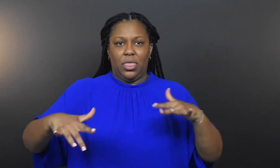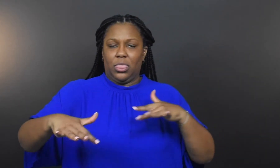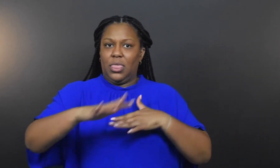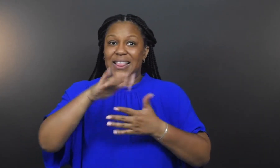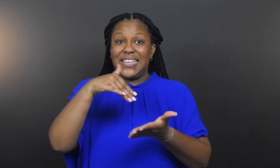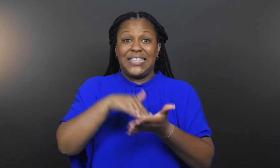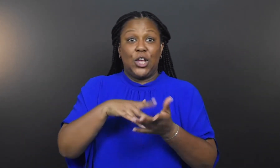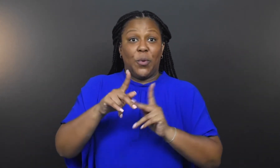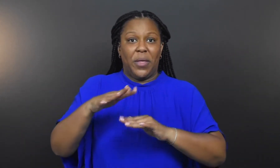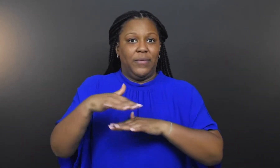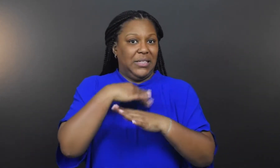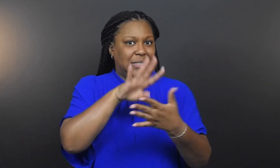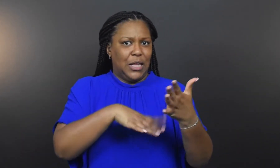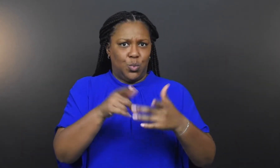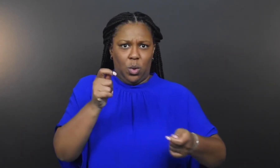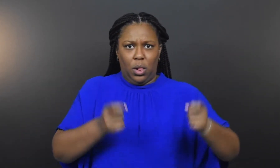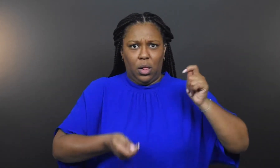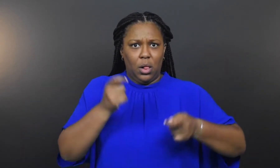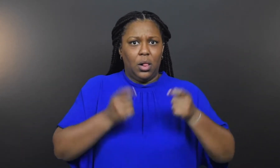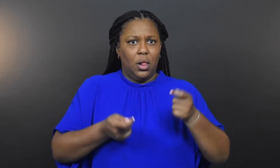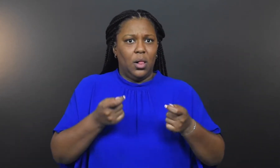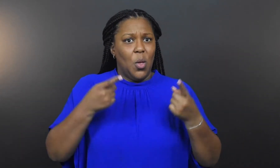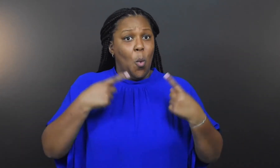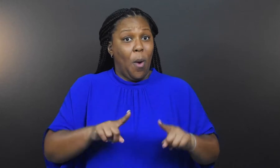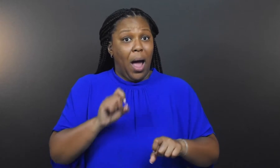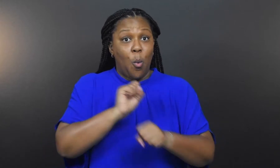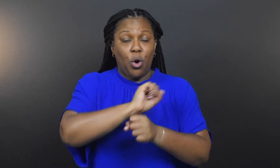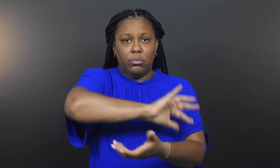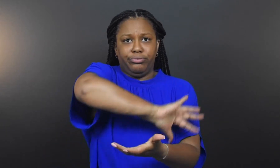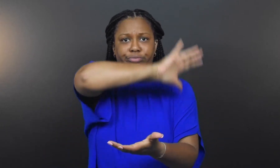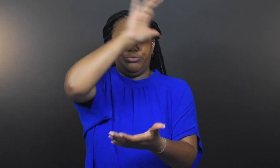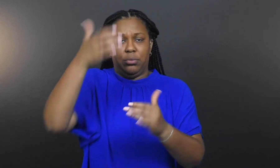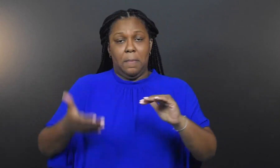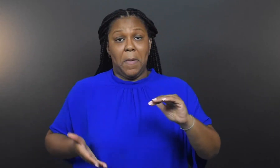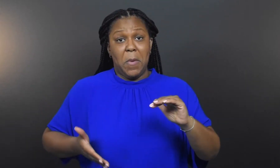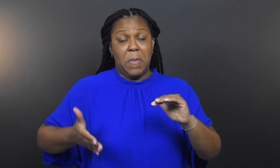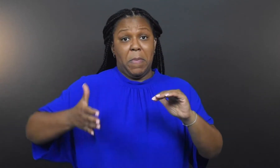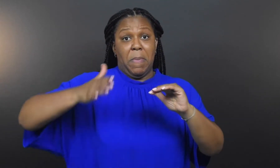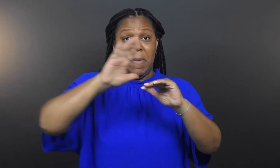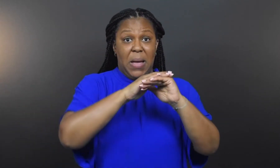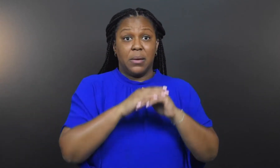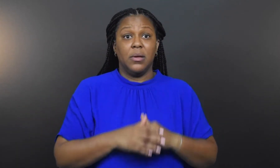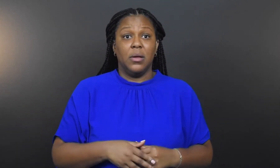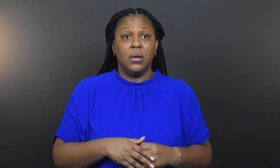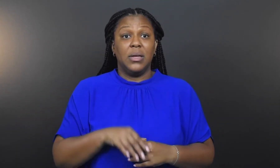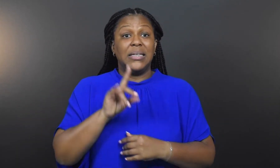schedules started, while the workload increased substantially.